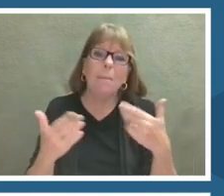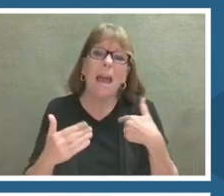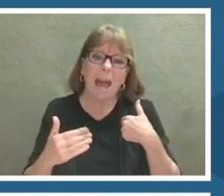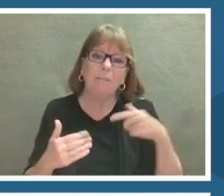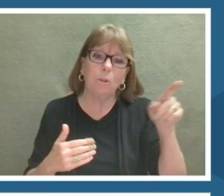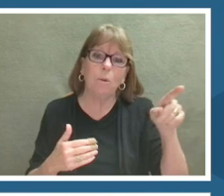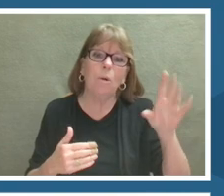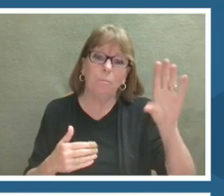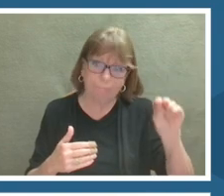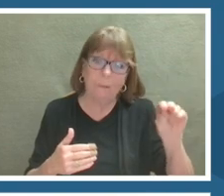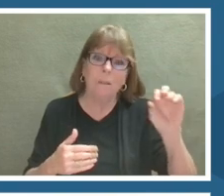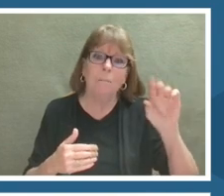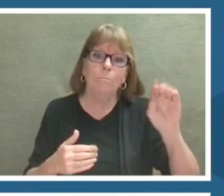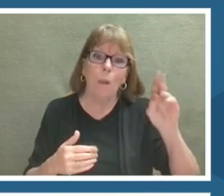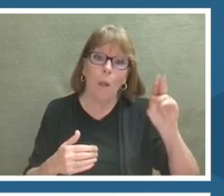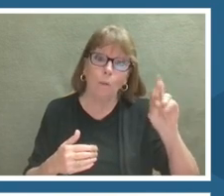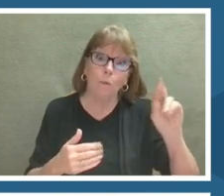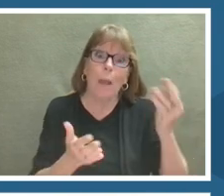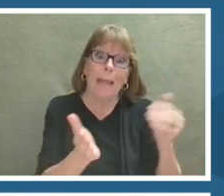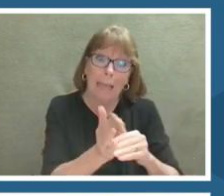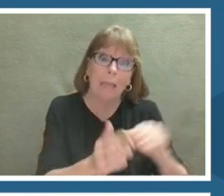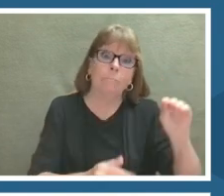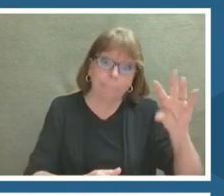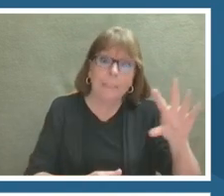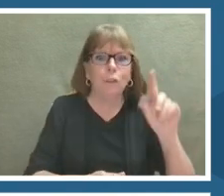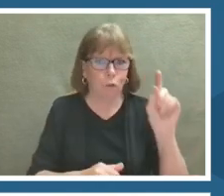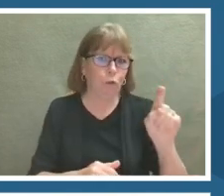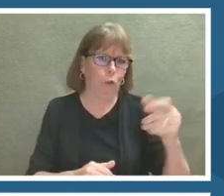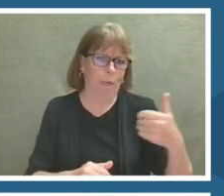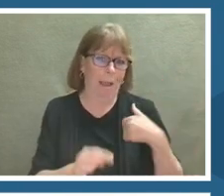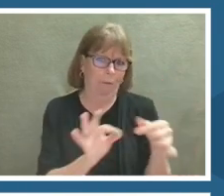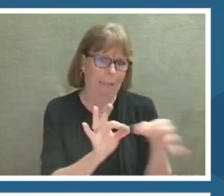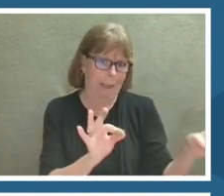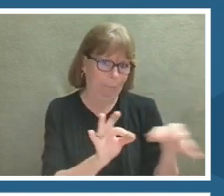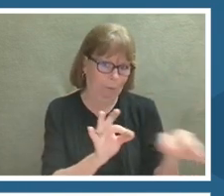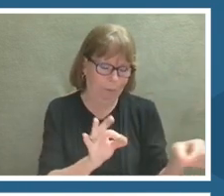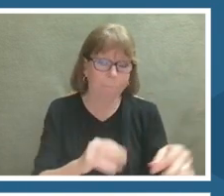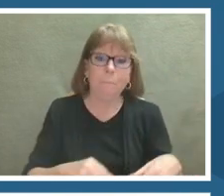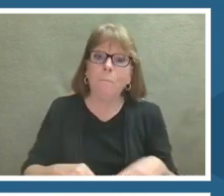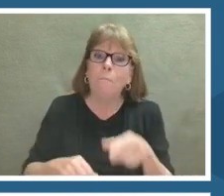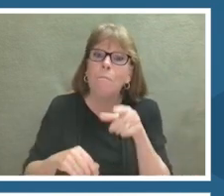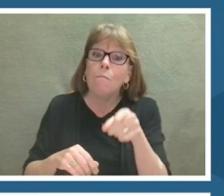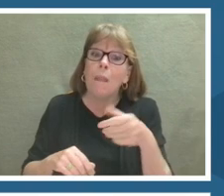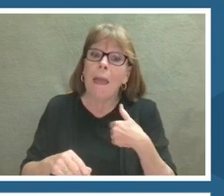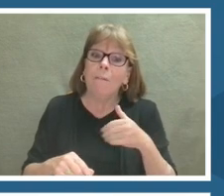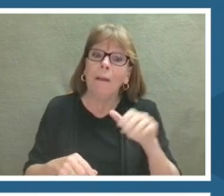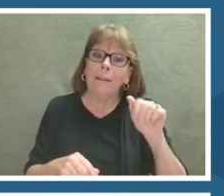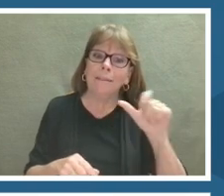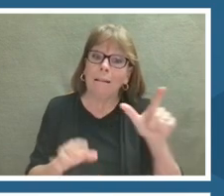We also have a live ASL interpreter whose window is currently pinned. I want to thank you for your work.